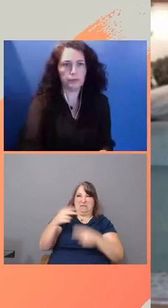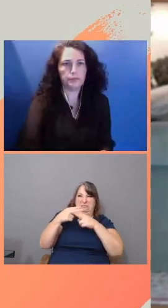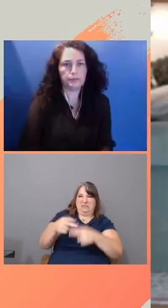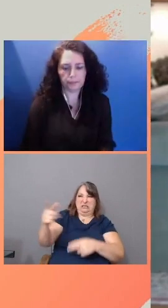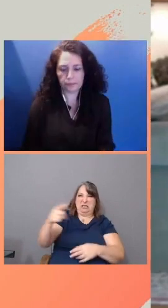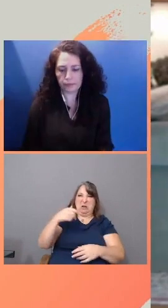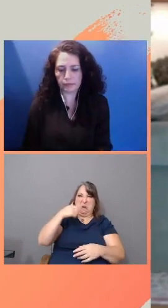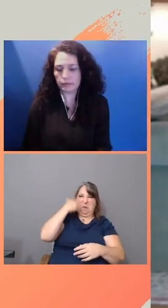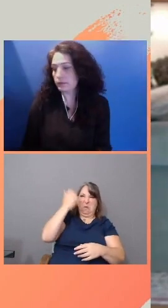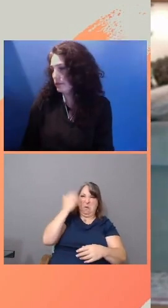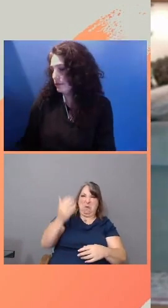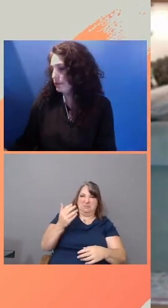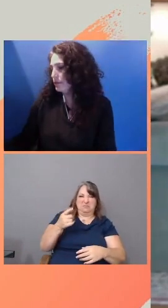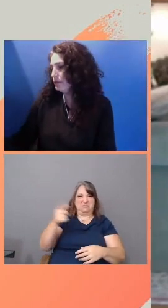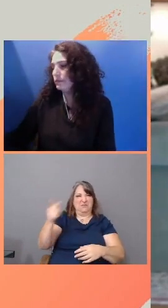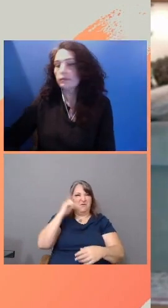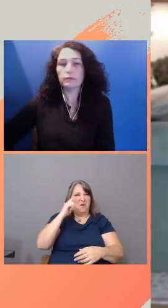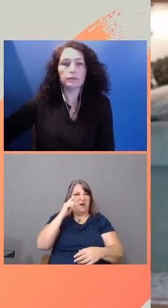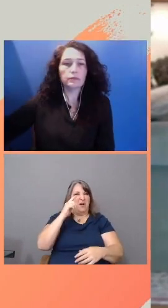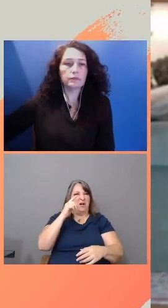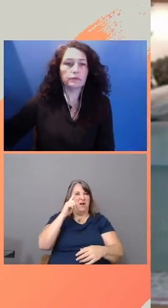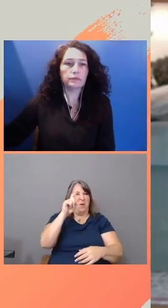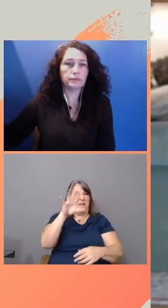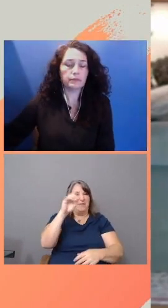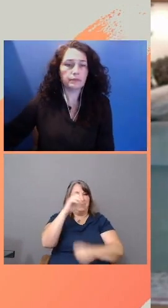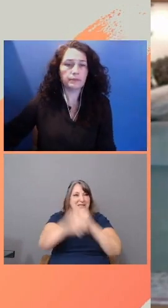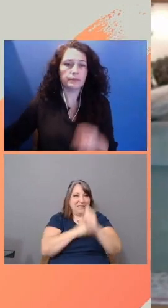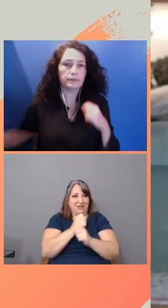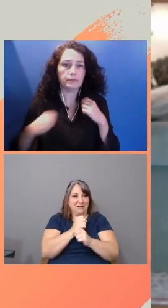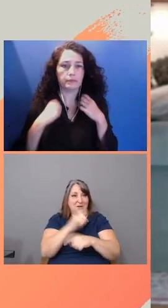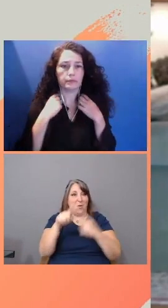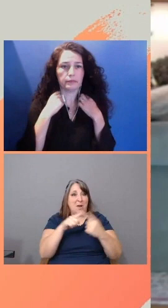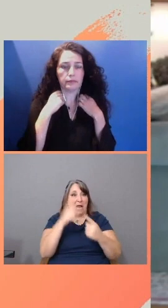When I came across the story of Loretta Velasquez, a US Latinx